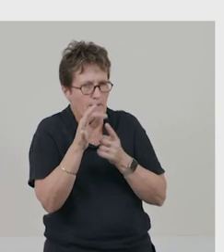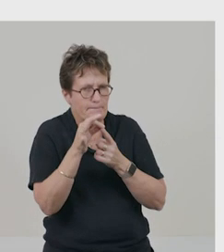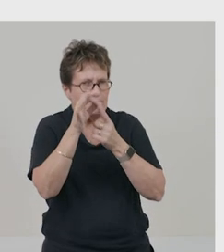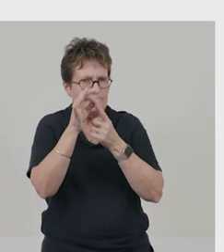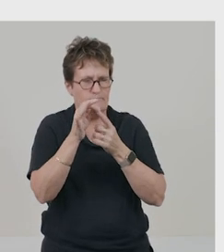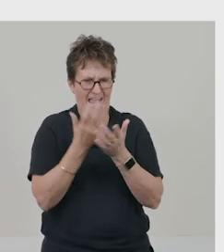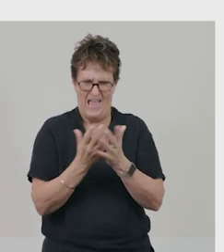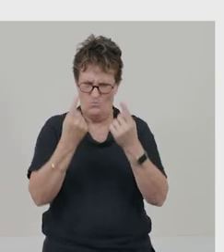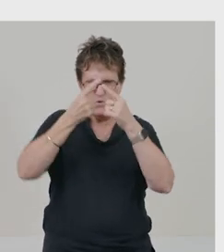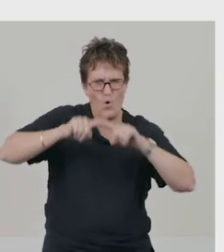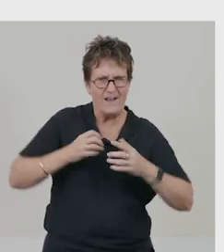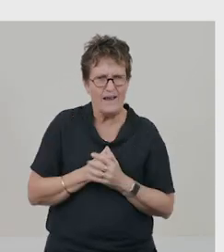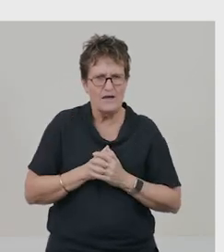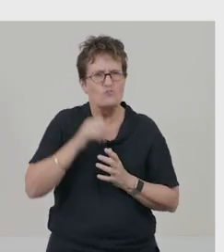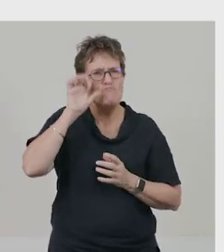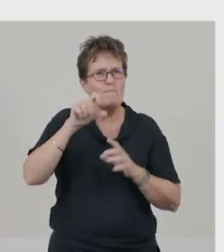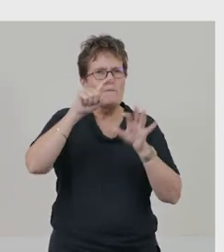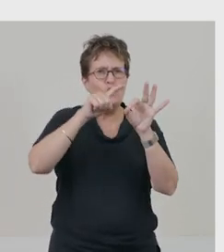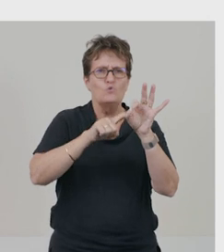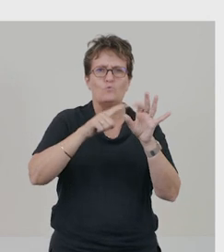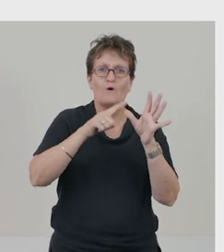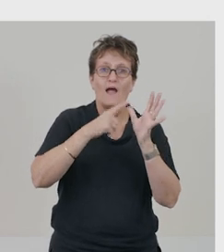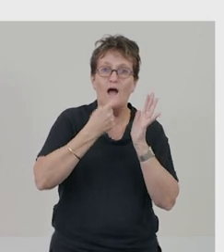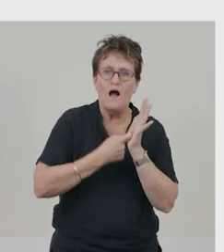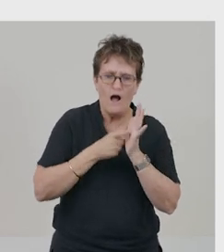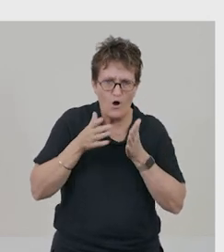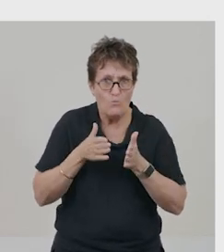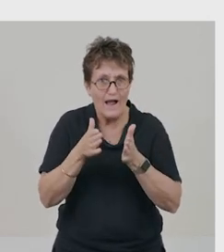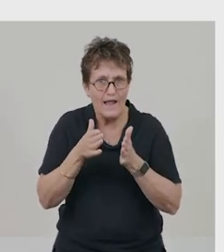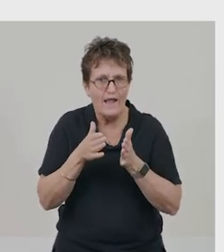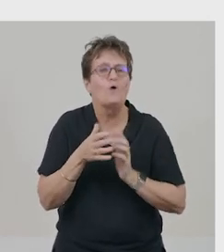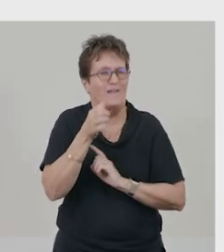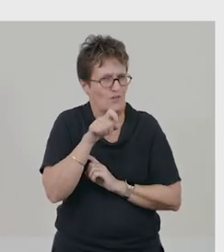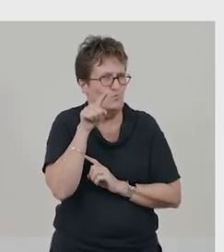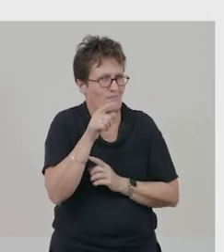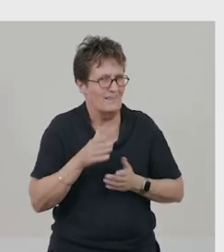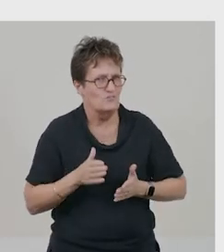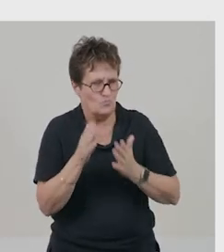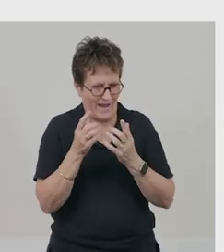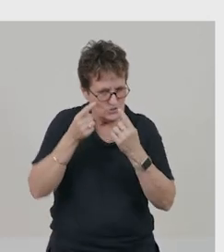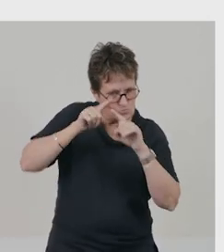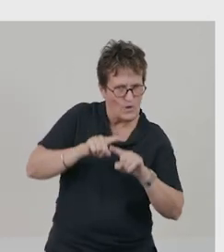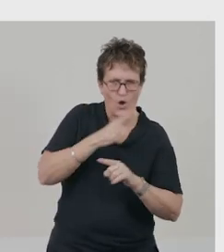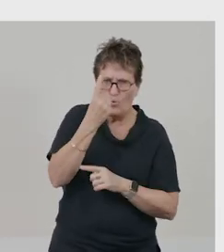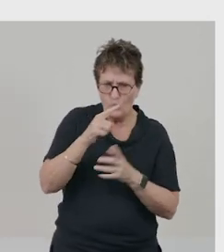Do you remember our Q-A-R strategies? We can use these strategies to work out who she is.